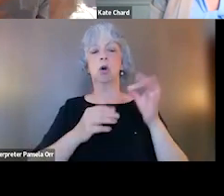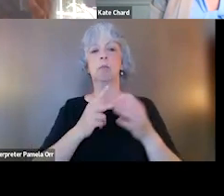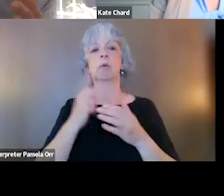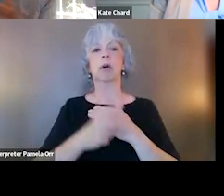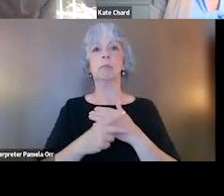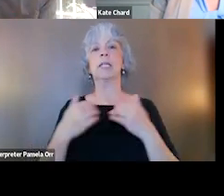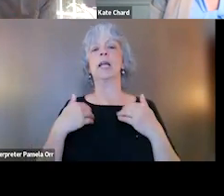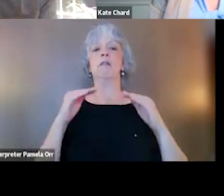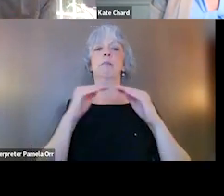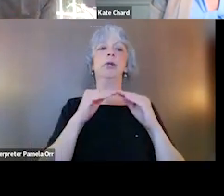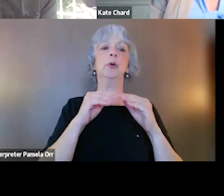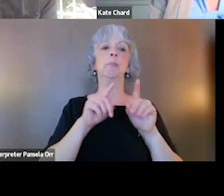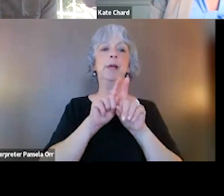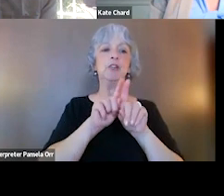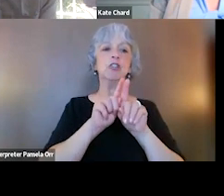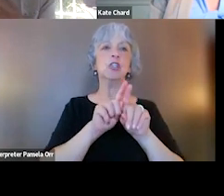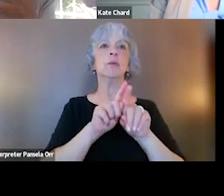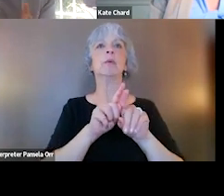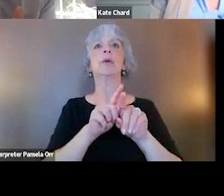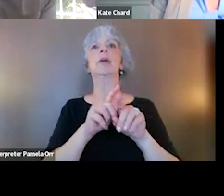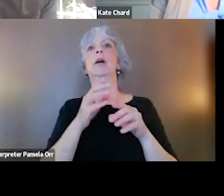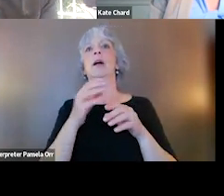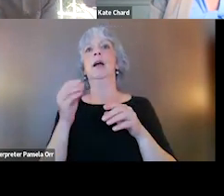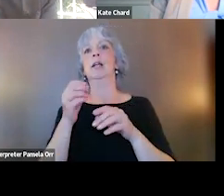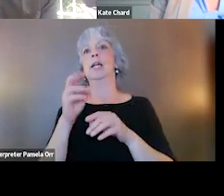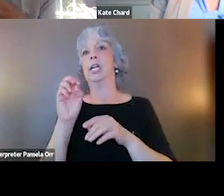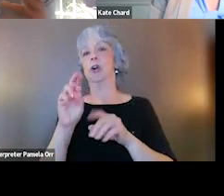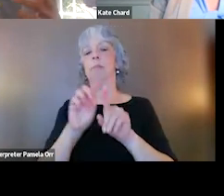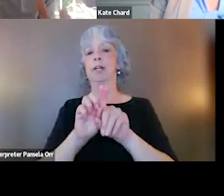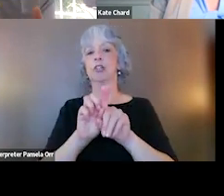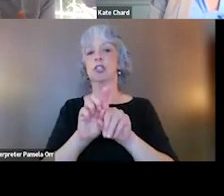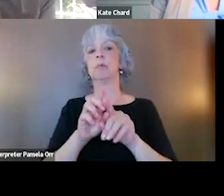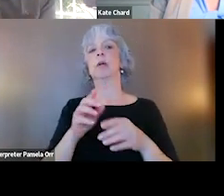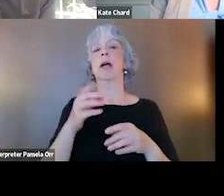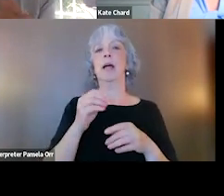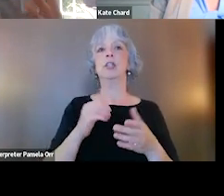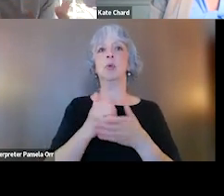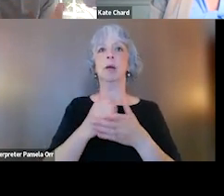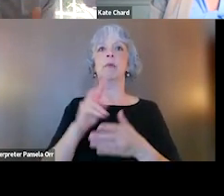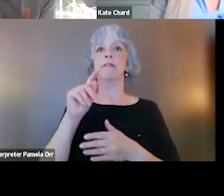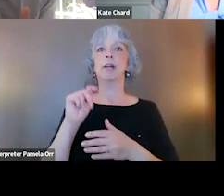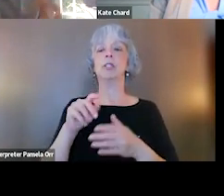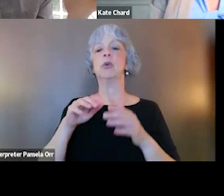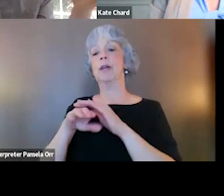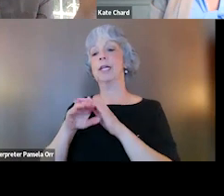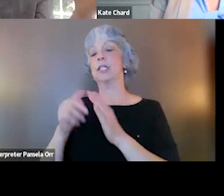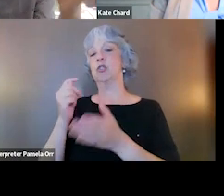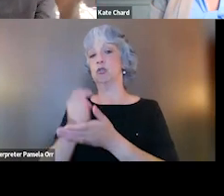veteran peer mentorship as a core component of the treatment court team and are really designed to assist veterans get access to treatment instead of following